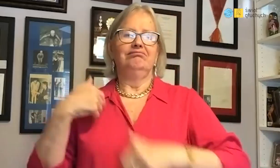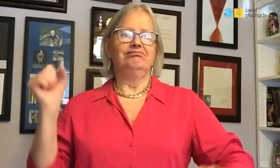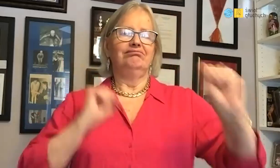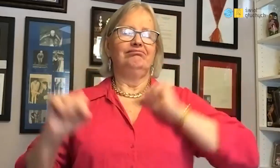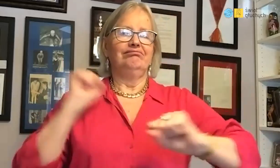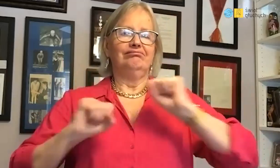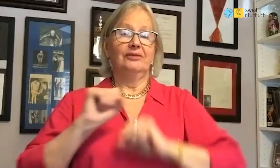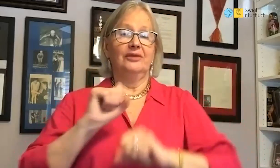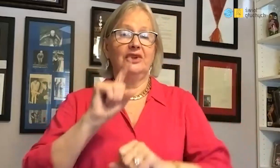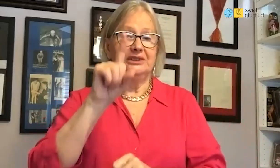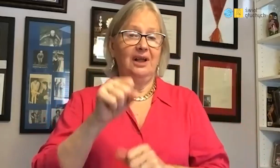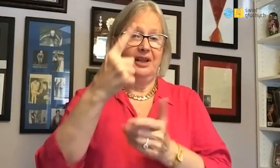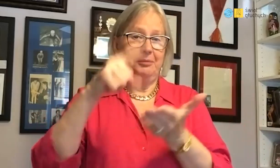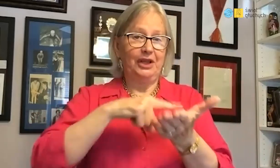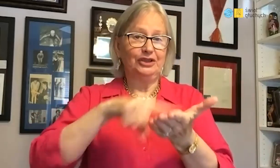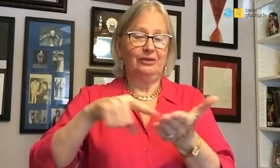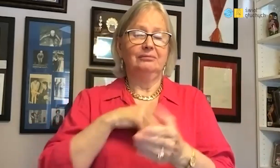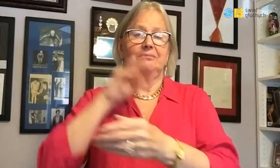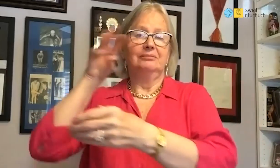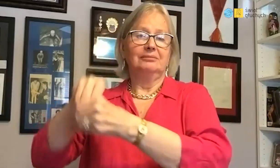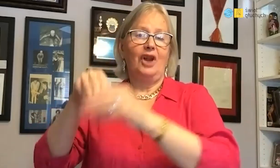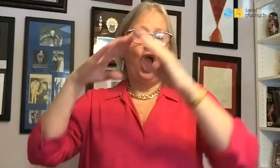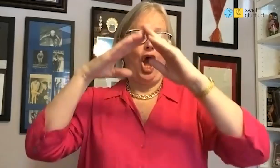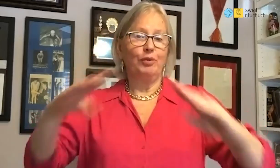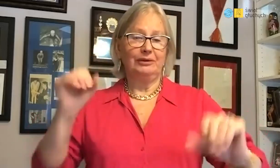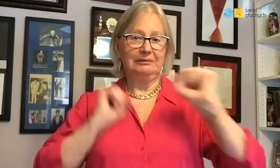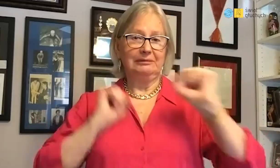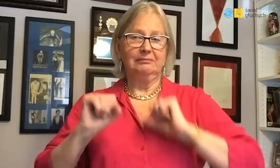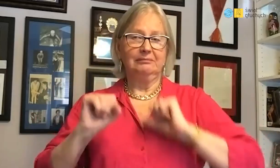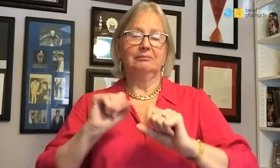After a month I went to camp - previously mentioned